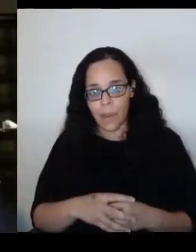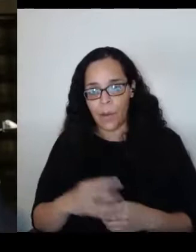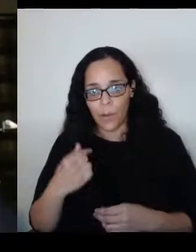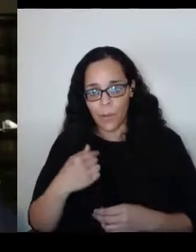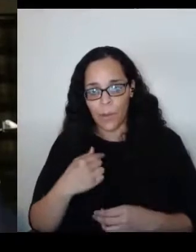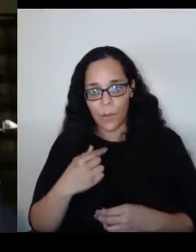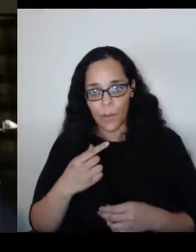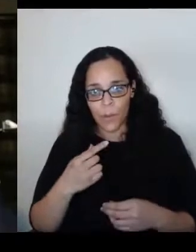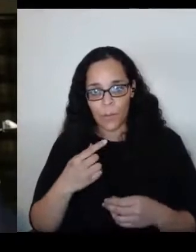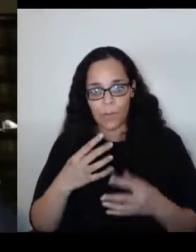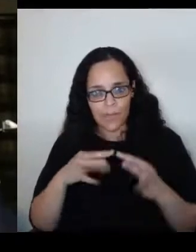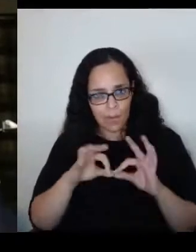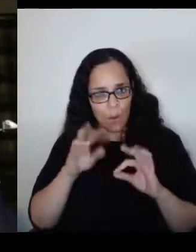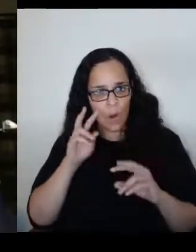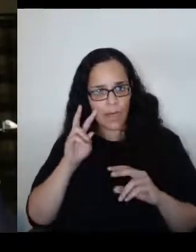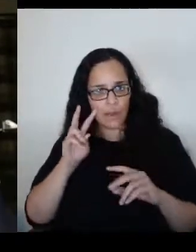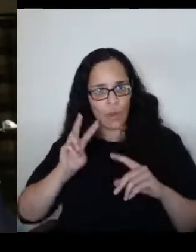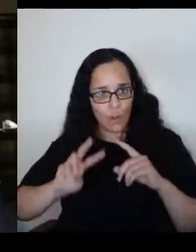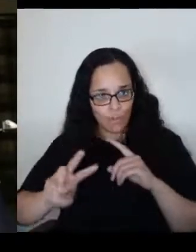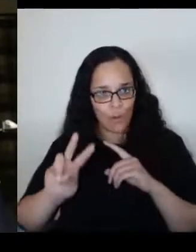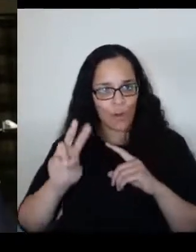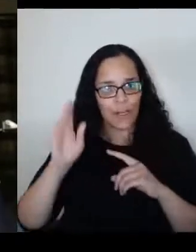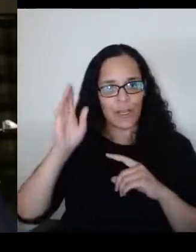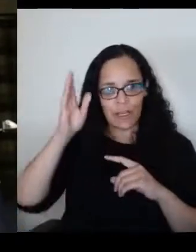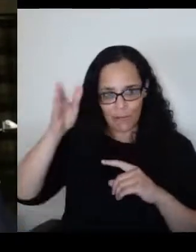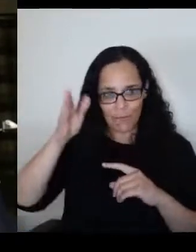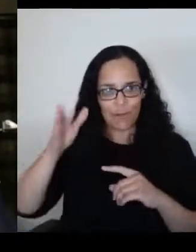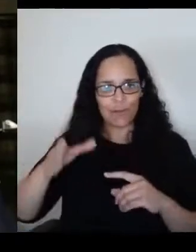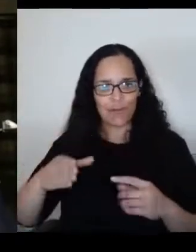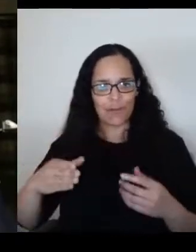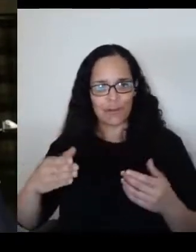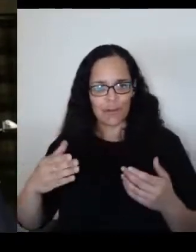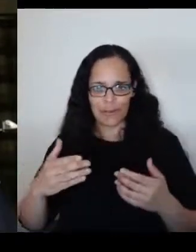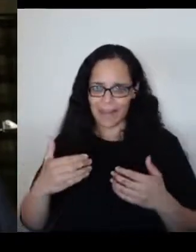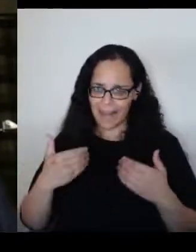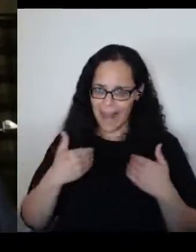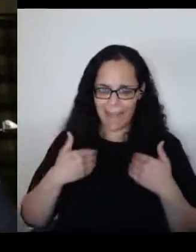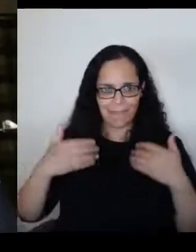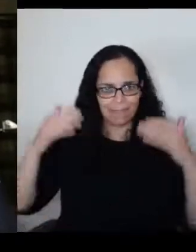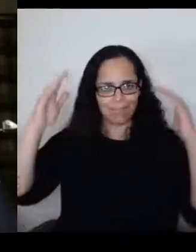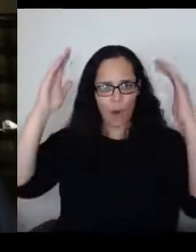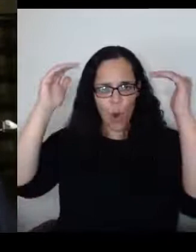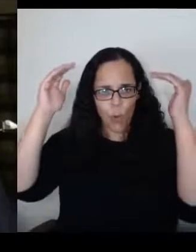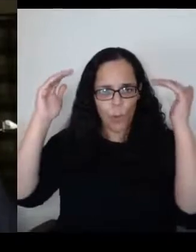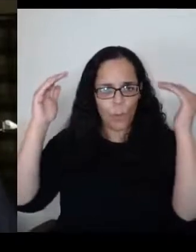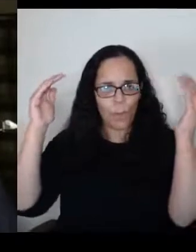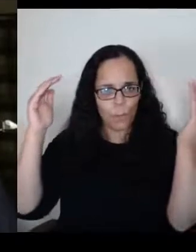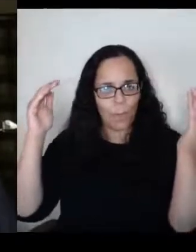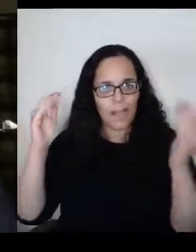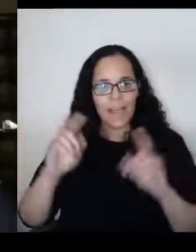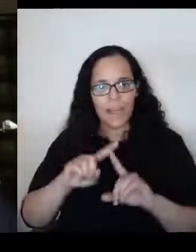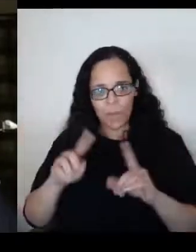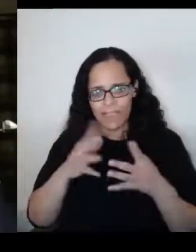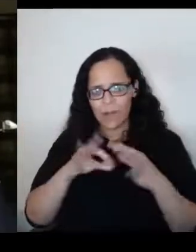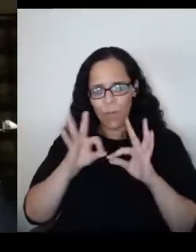to the future, be optimistic. But we do have to see all the hate, all the hate